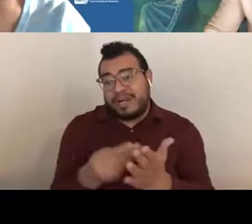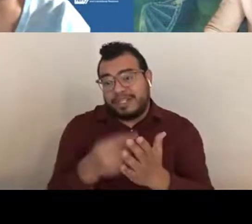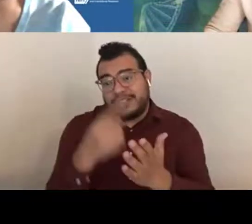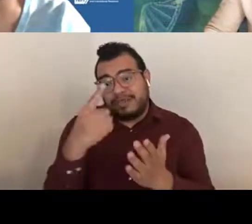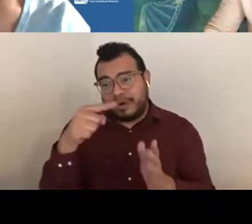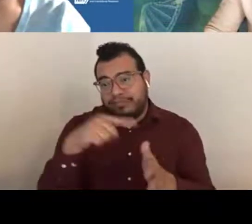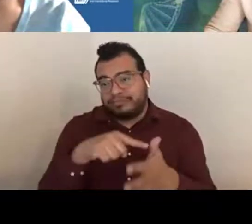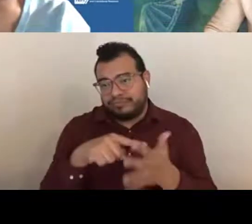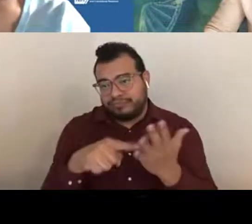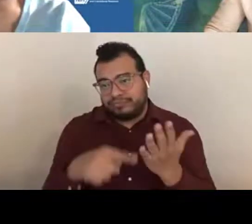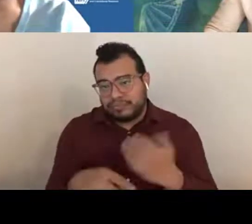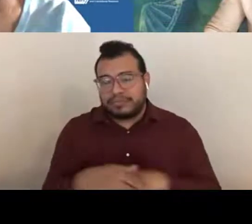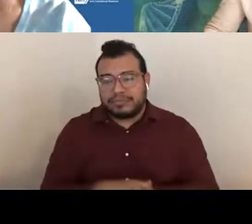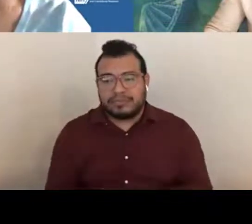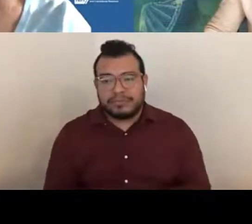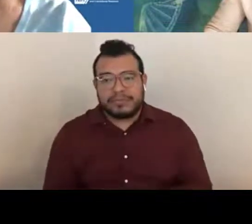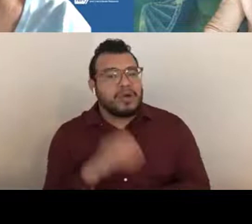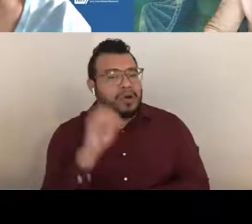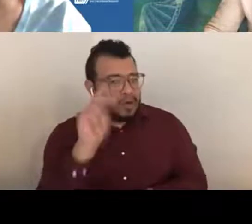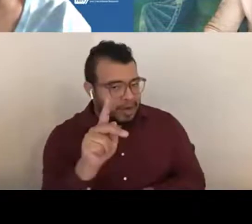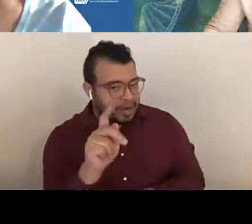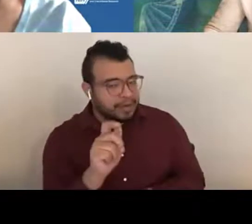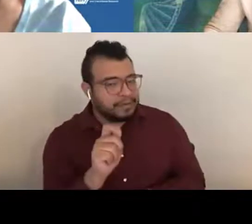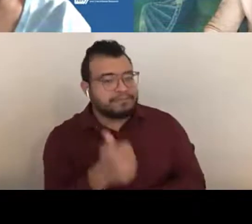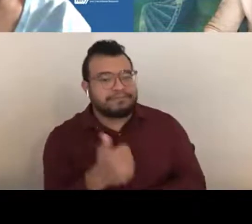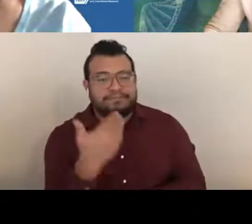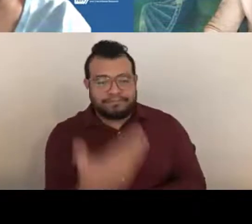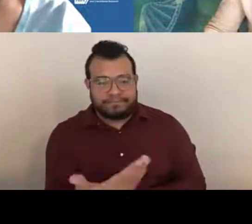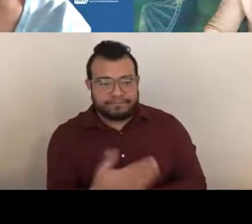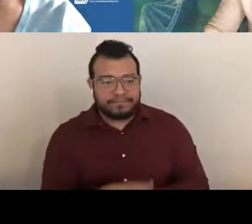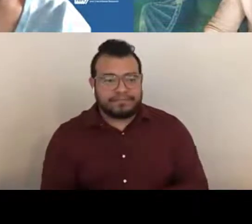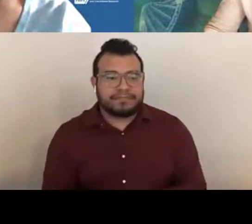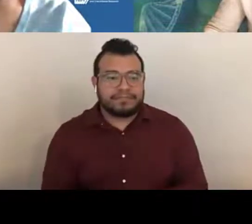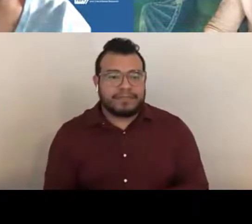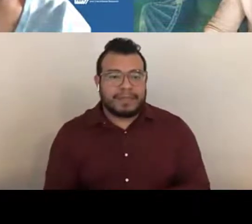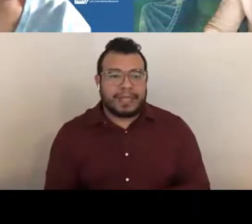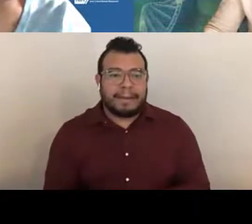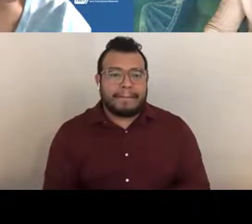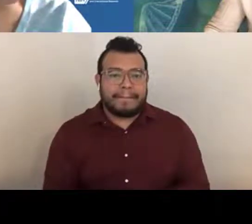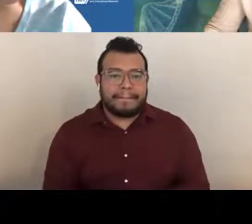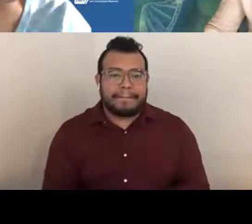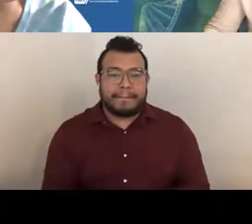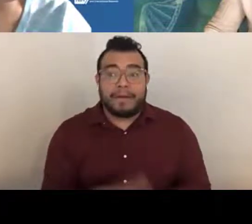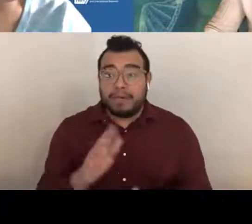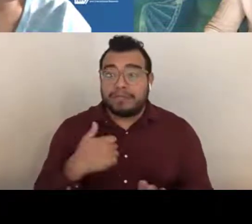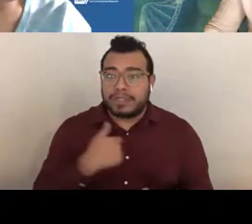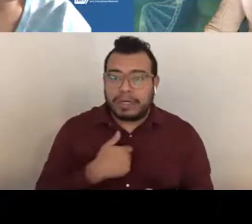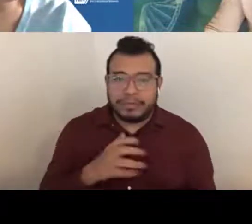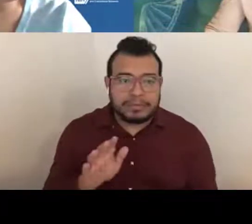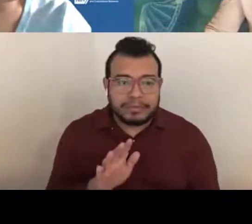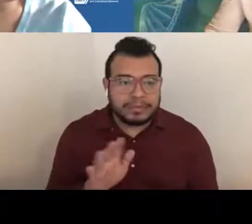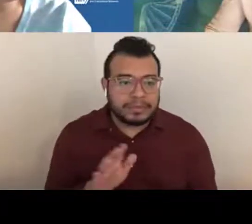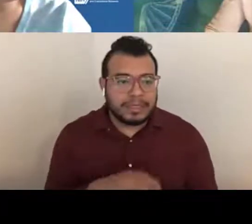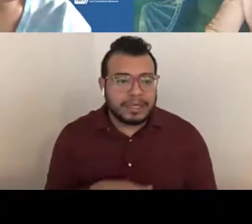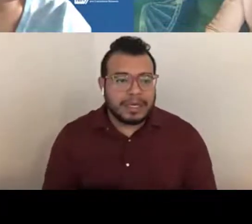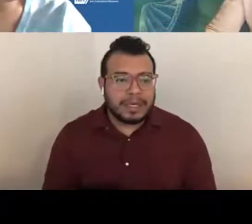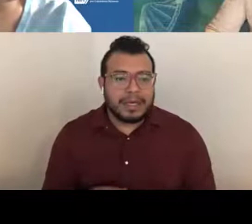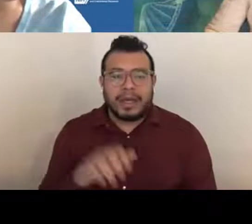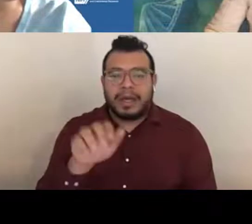April Harrison: Okay, great. Thank you. So another question that's related .. . I'm sorry? Amanda Melillo: I was just going to ask Susan to explain